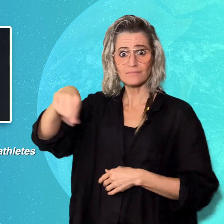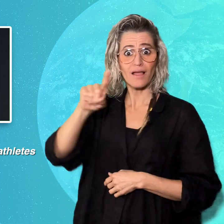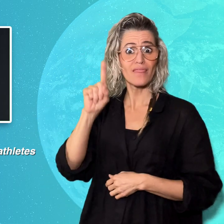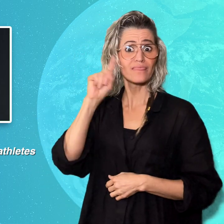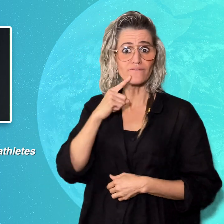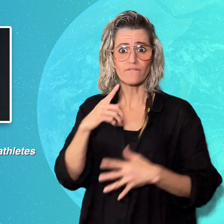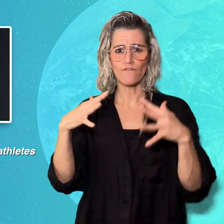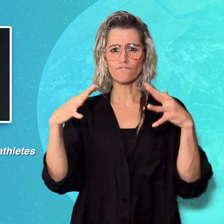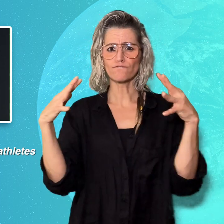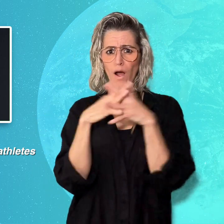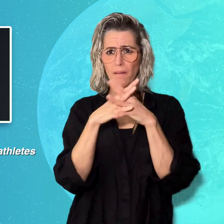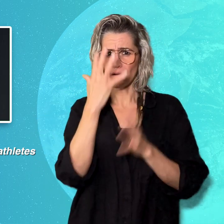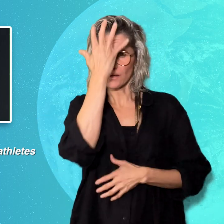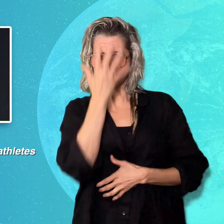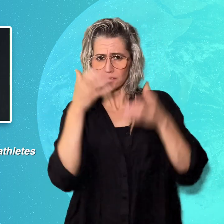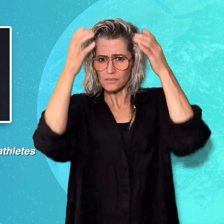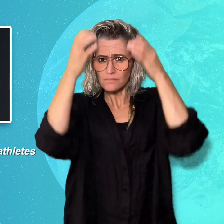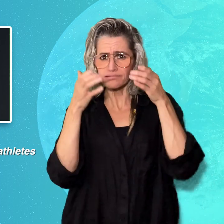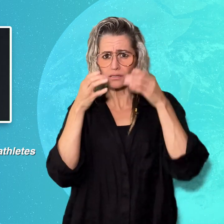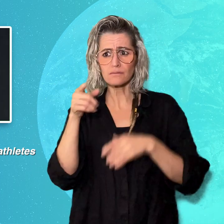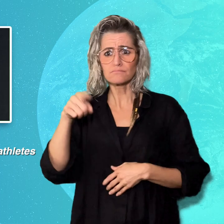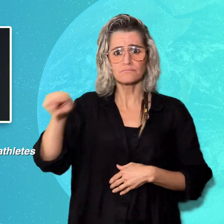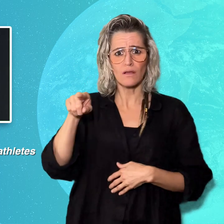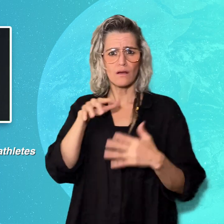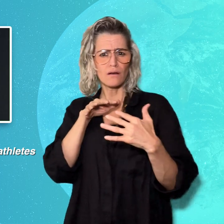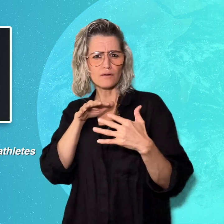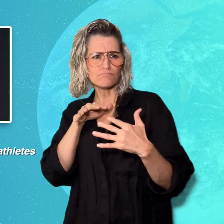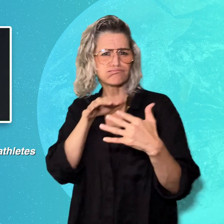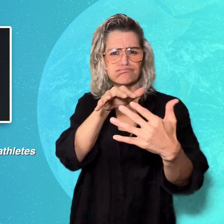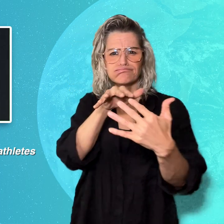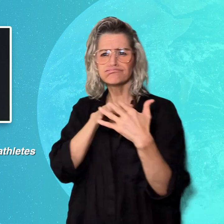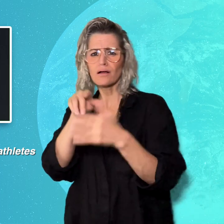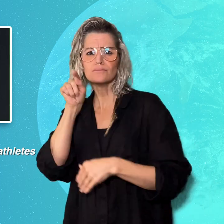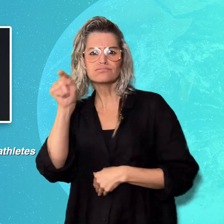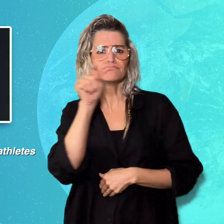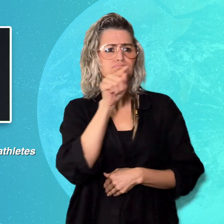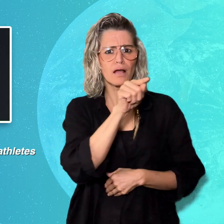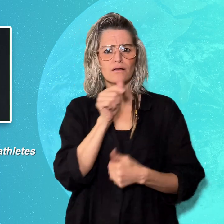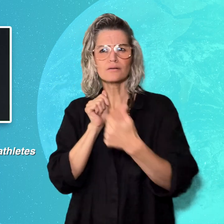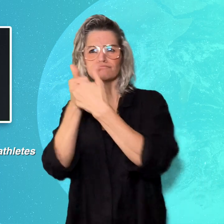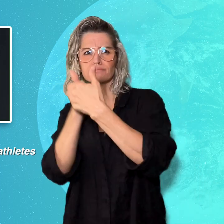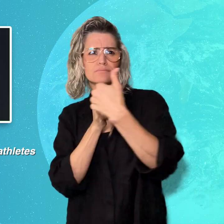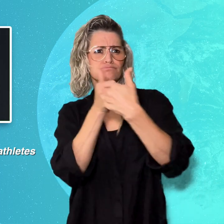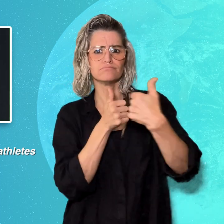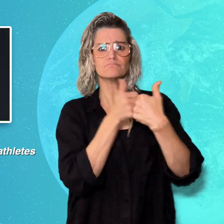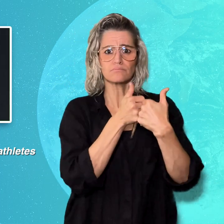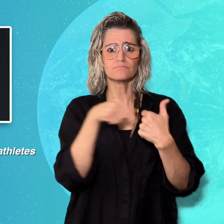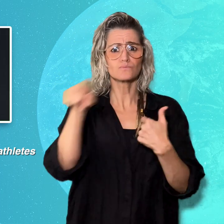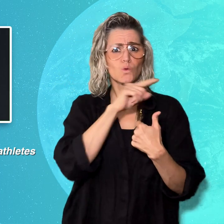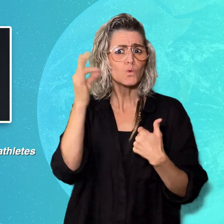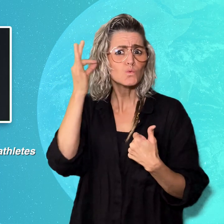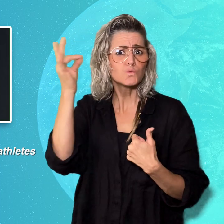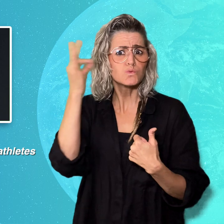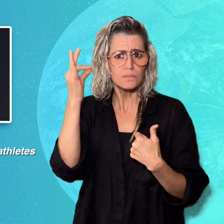down the barriers that Deaf athletes face while on the football